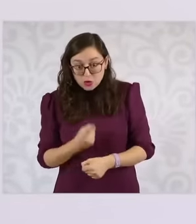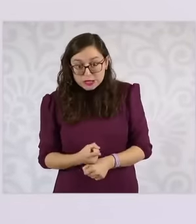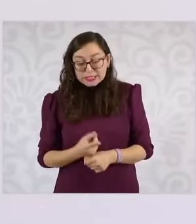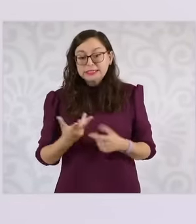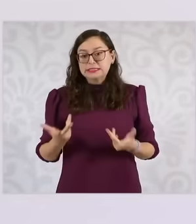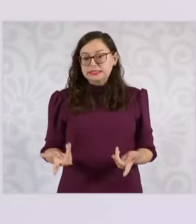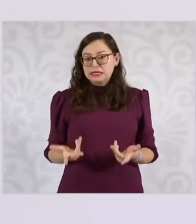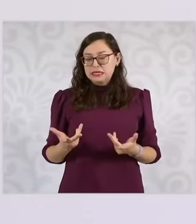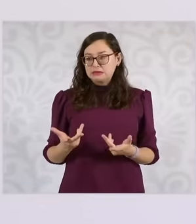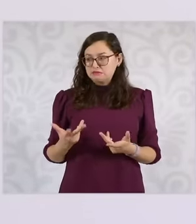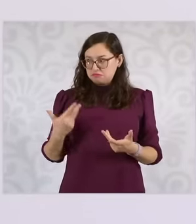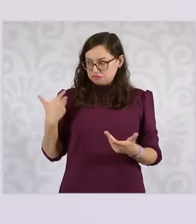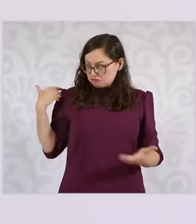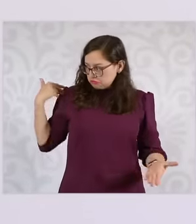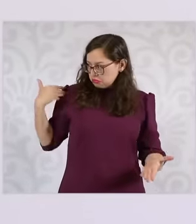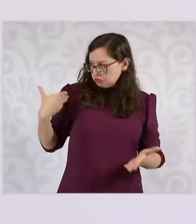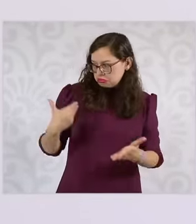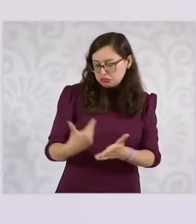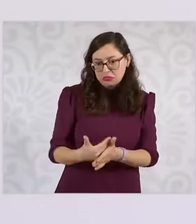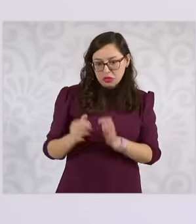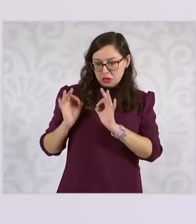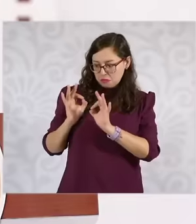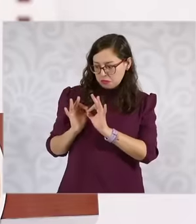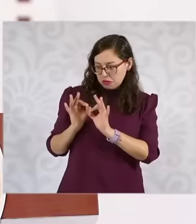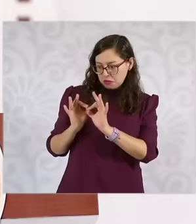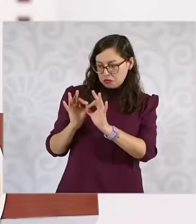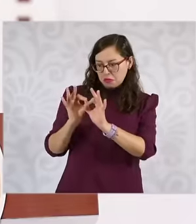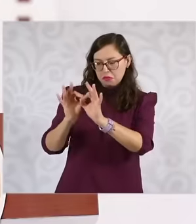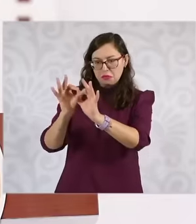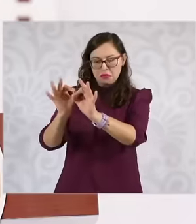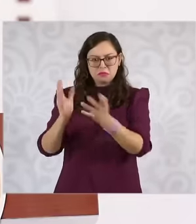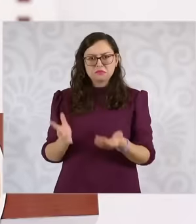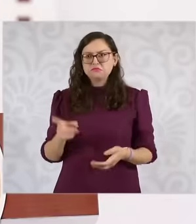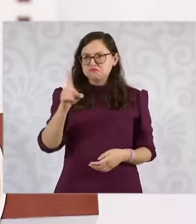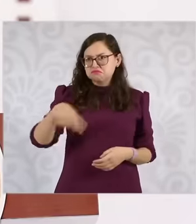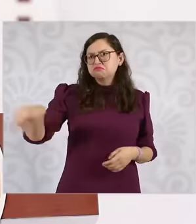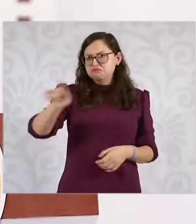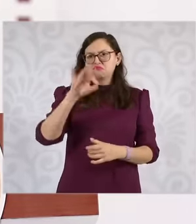supports them that supports it Well, the people of Mexico will most likely vote for them,